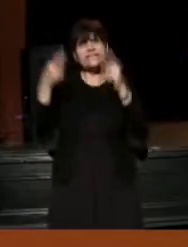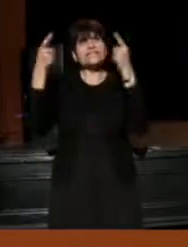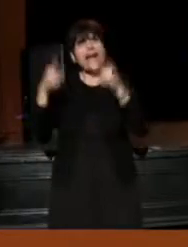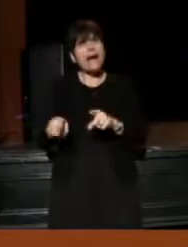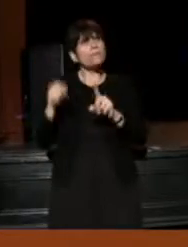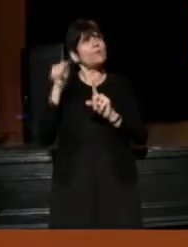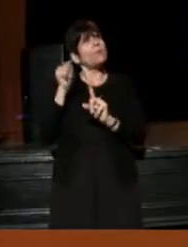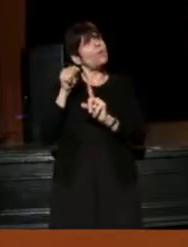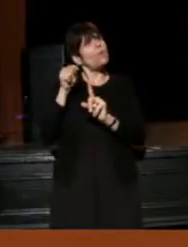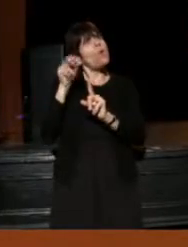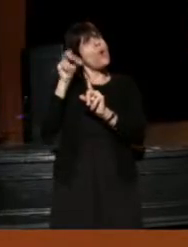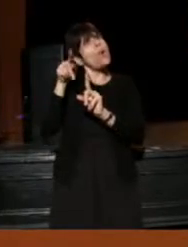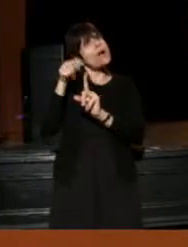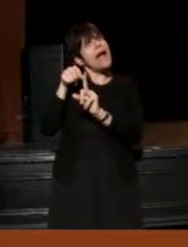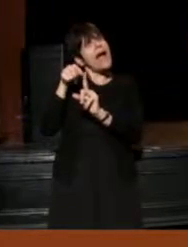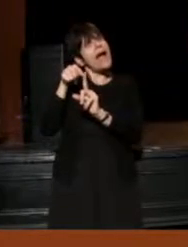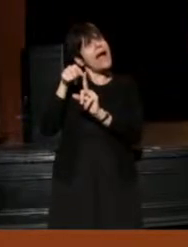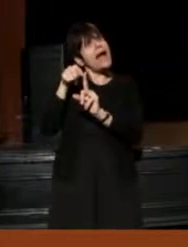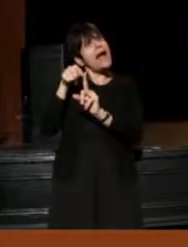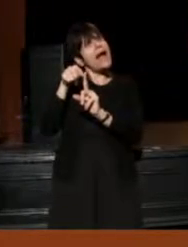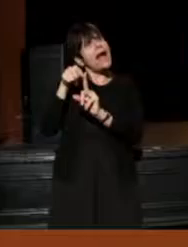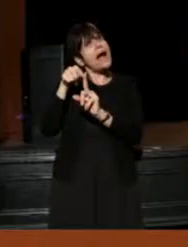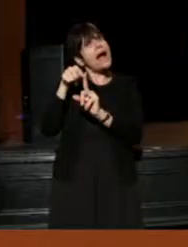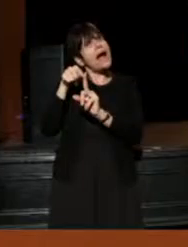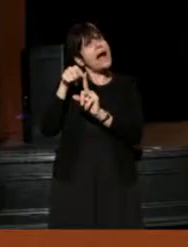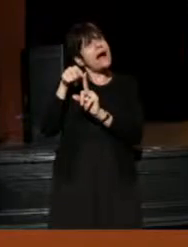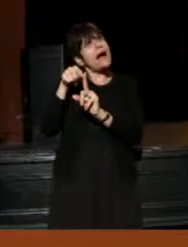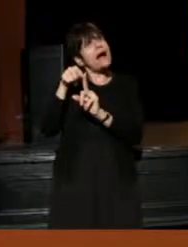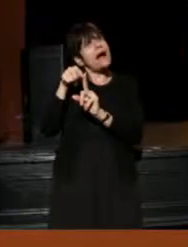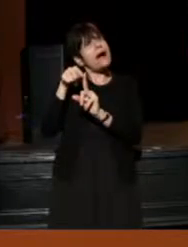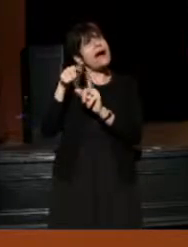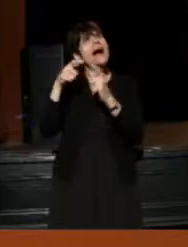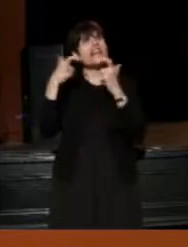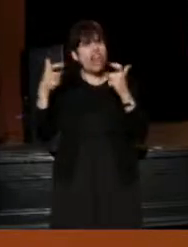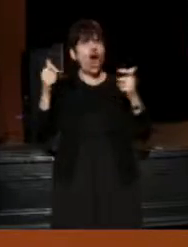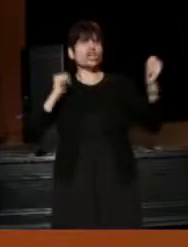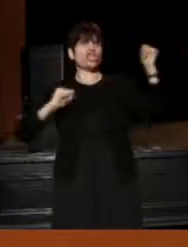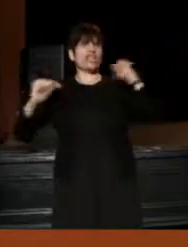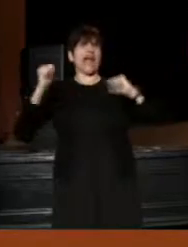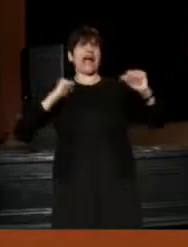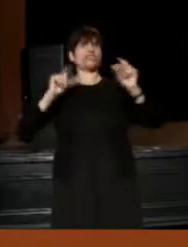And I said, "OK. I think that was a large theatrical moment that could indeed